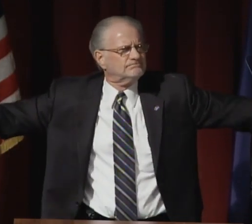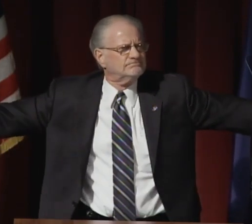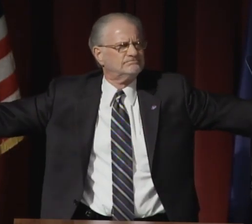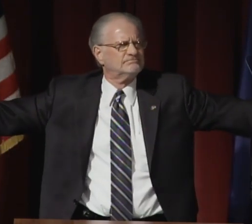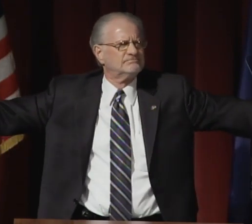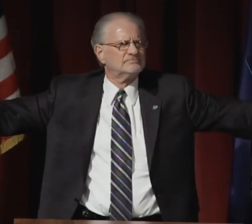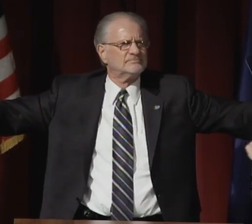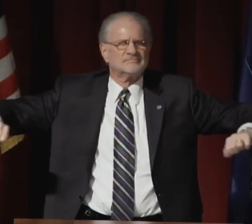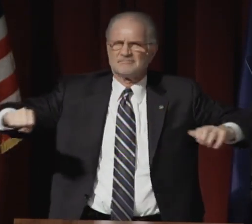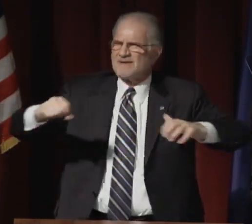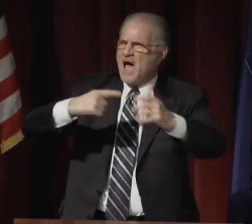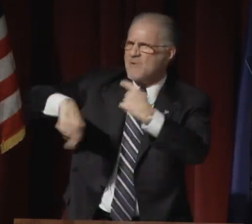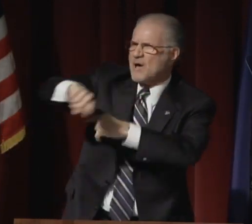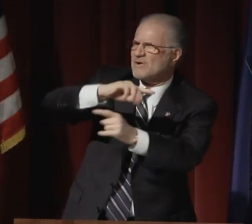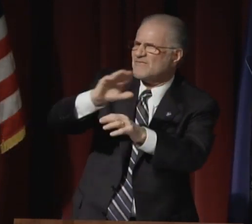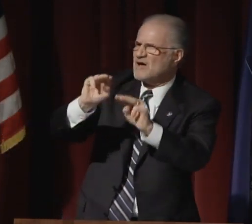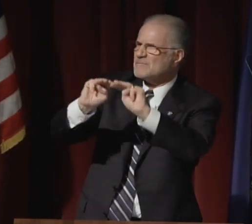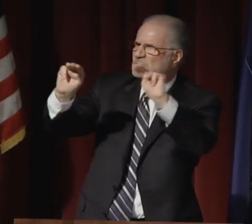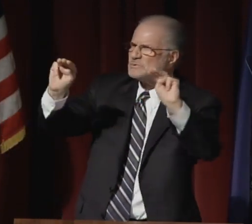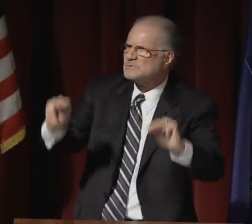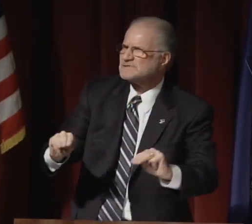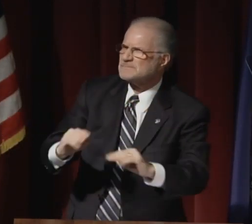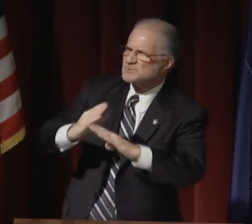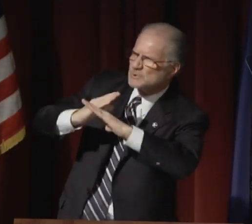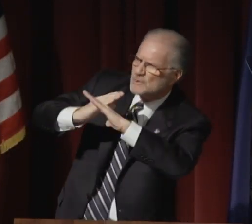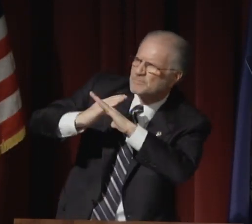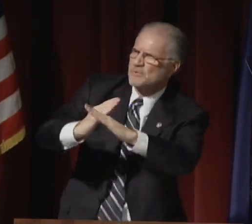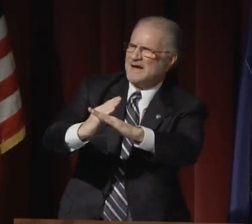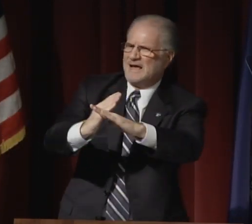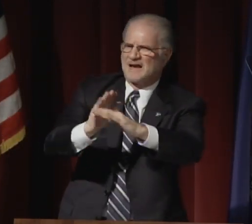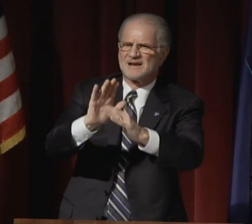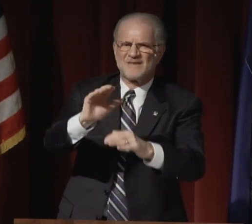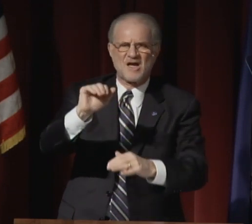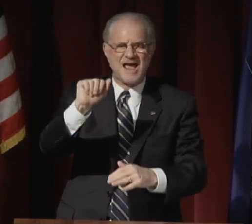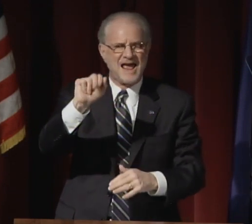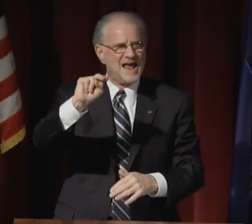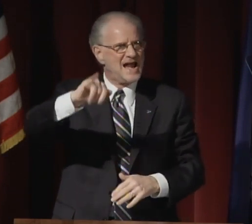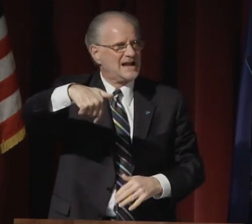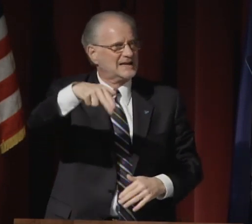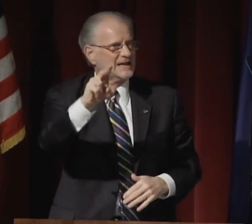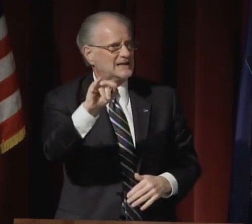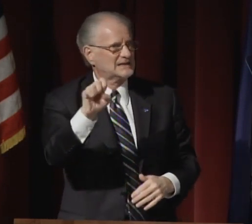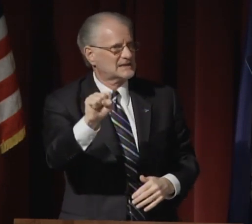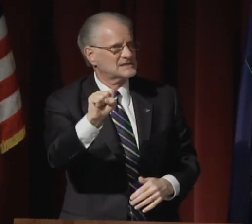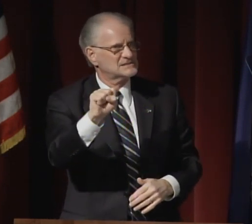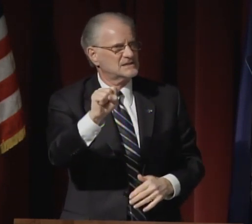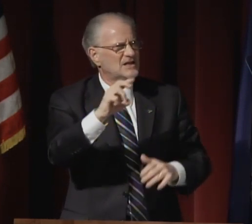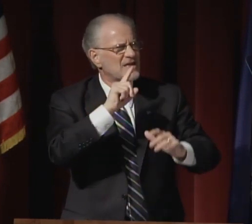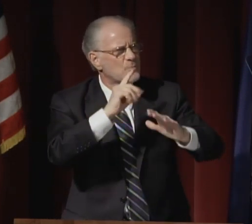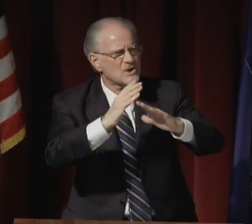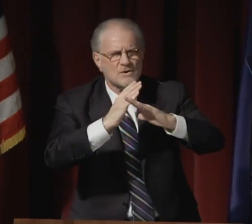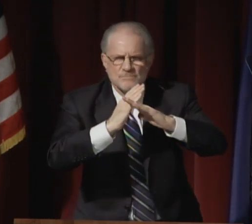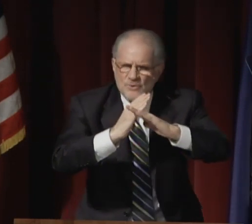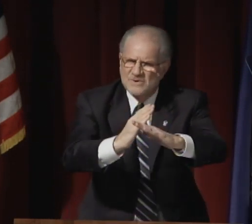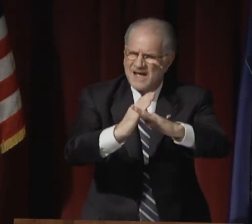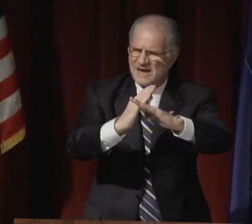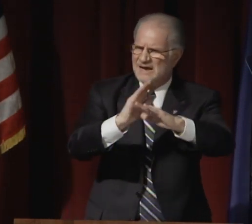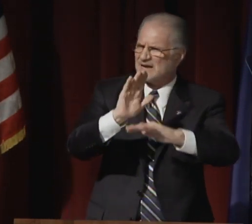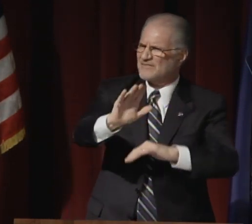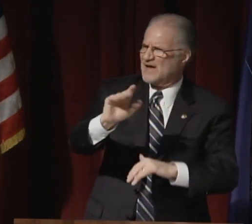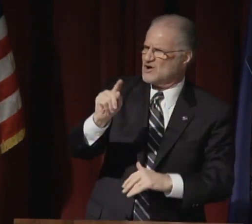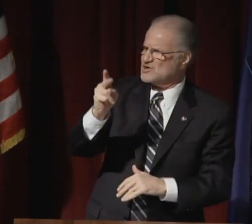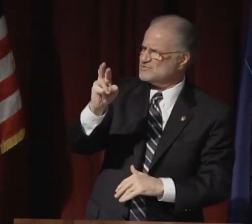formed human chains around their museums.